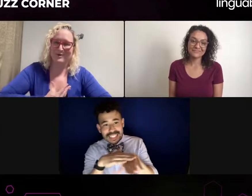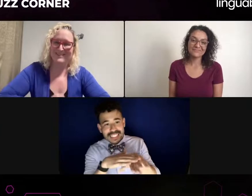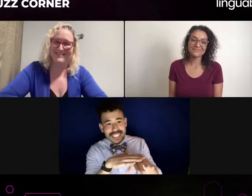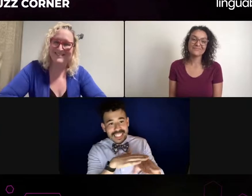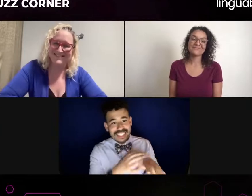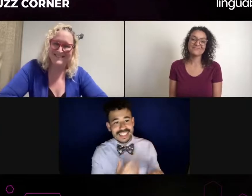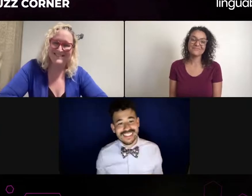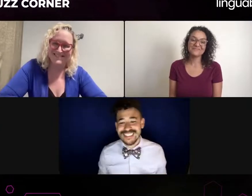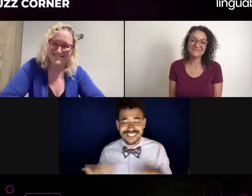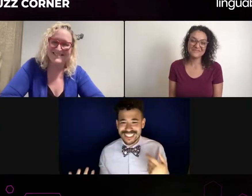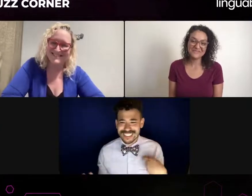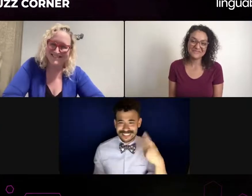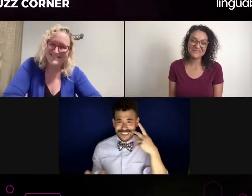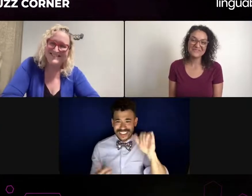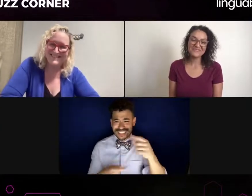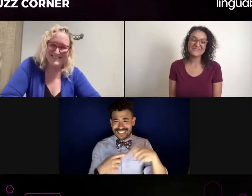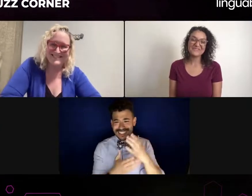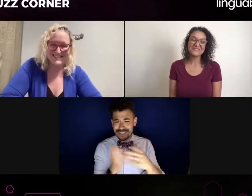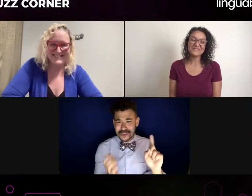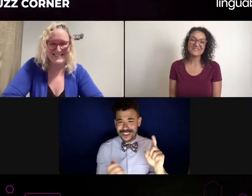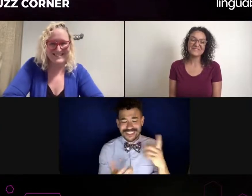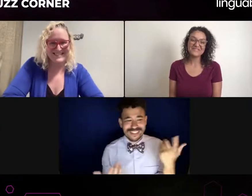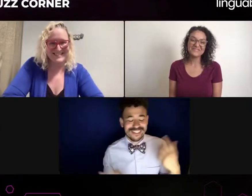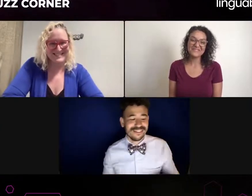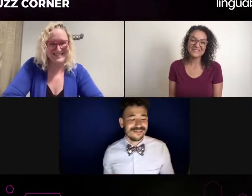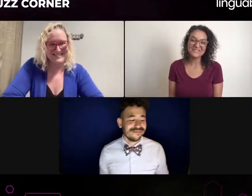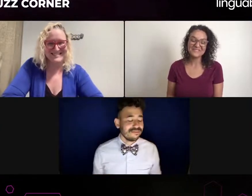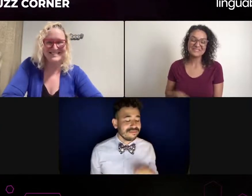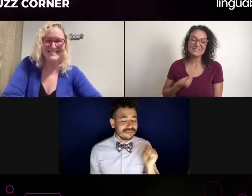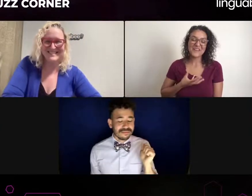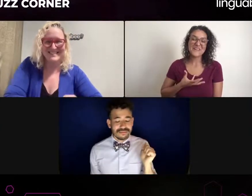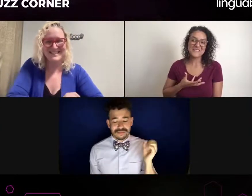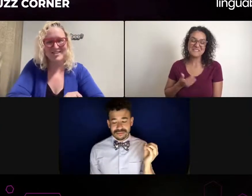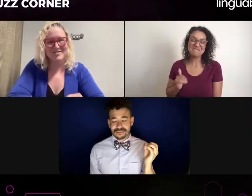Oh, wow. That's a good question. That's a very good question. Yes, I've done that before.